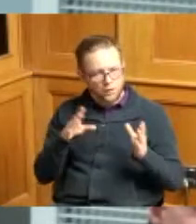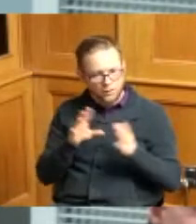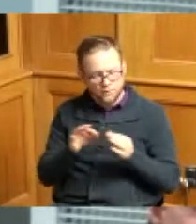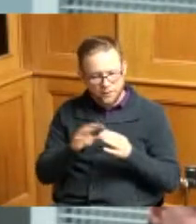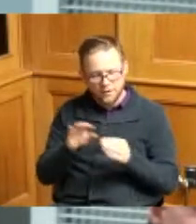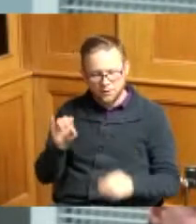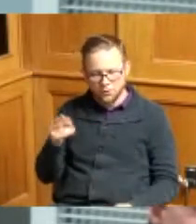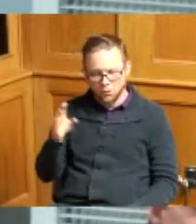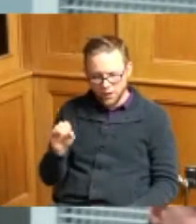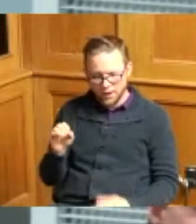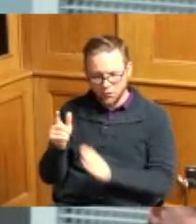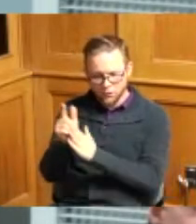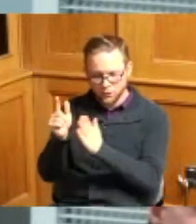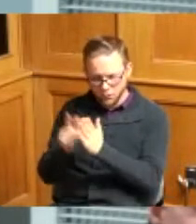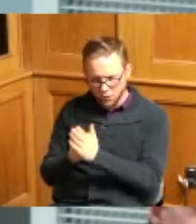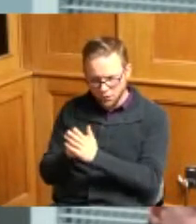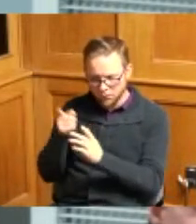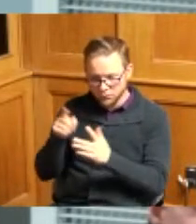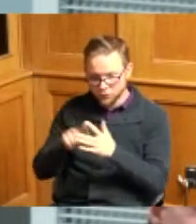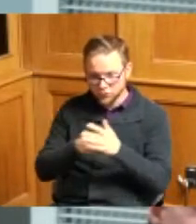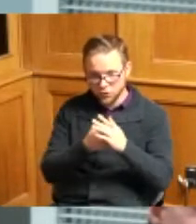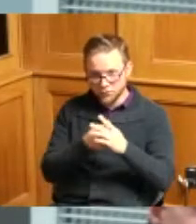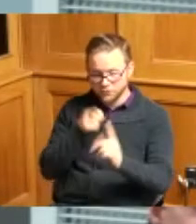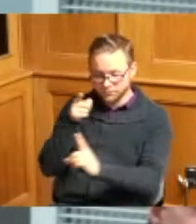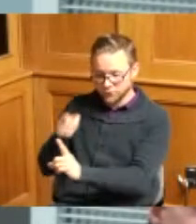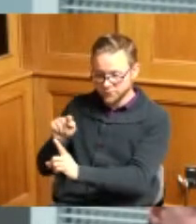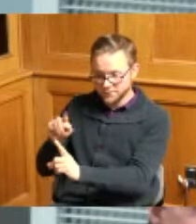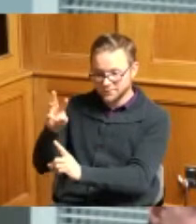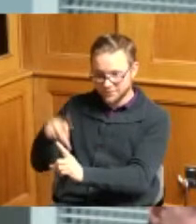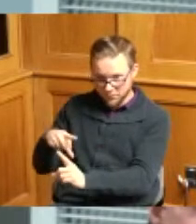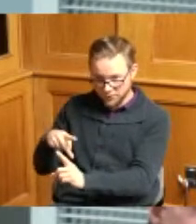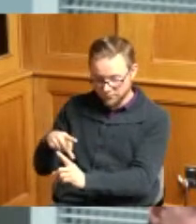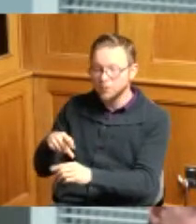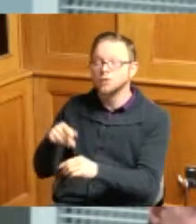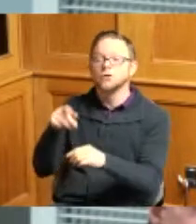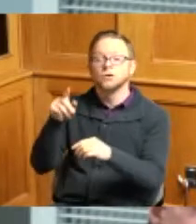code says it starts with the township the township has a public hearing the township